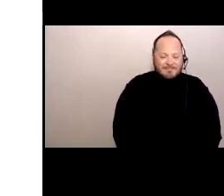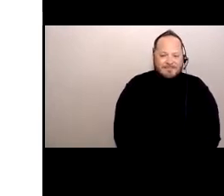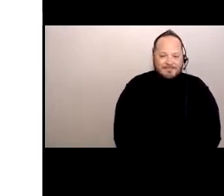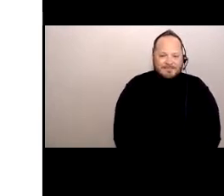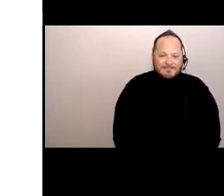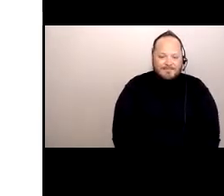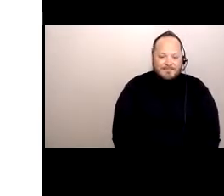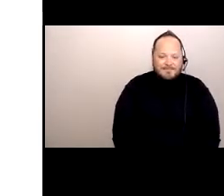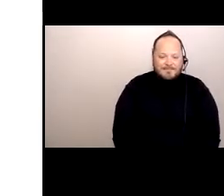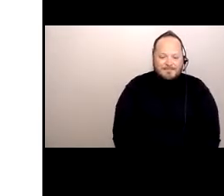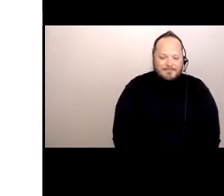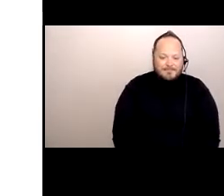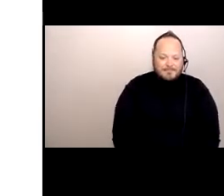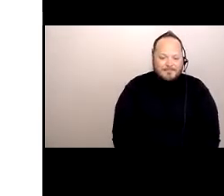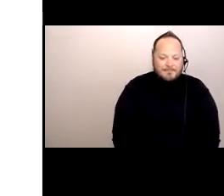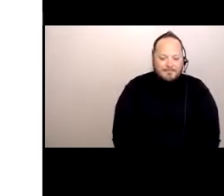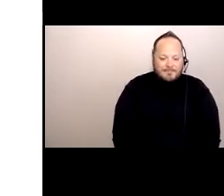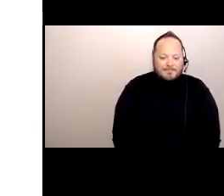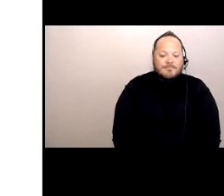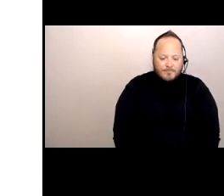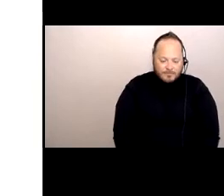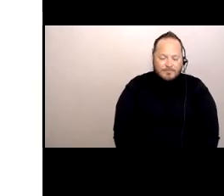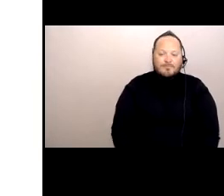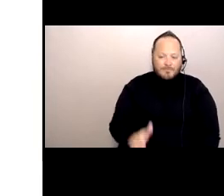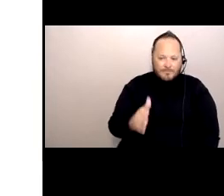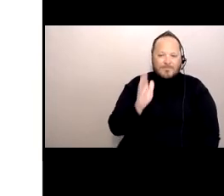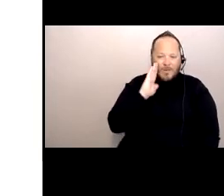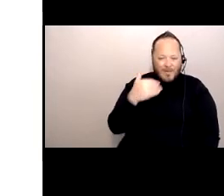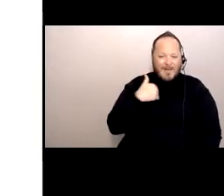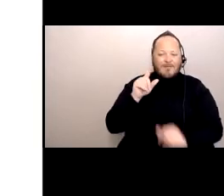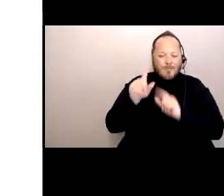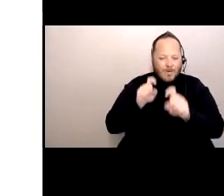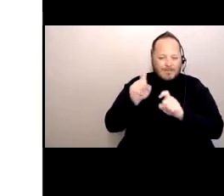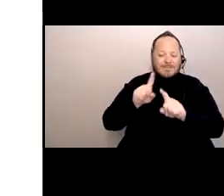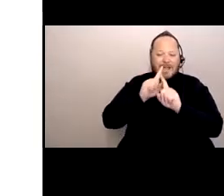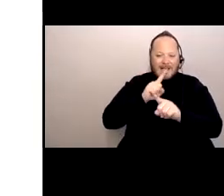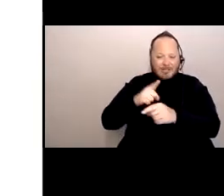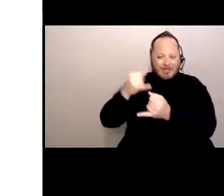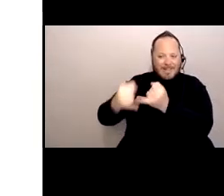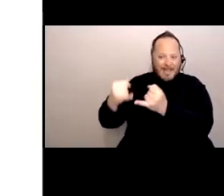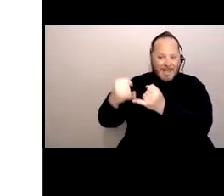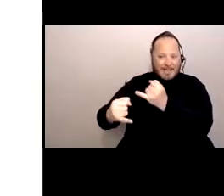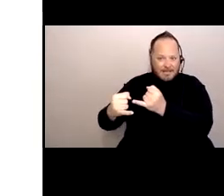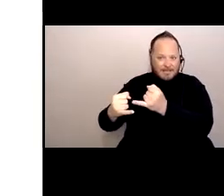Like I said, they'll have answers at the end, questions and answers. You can raise your hand.